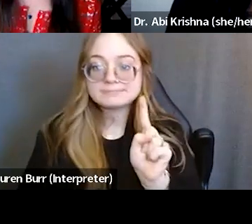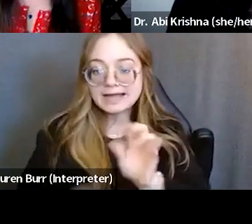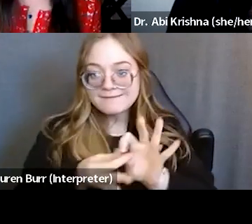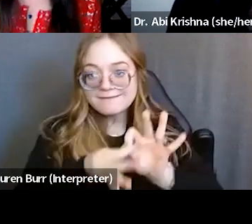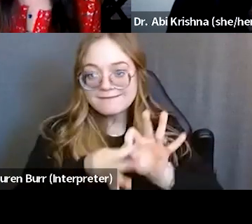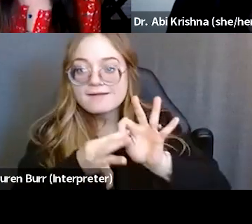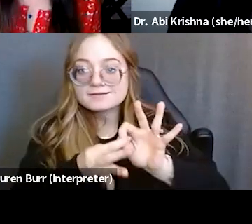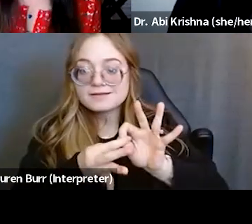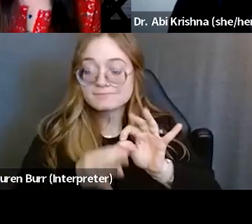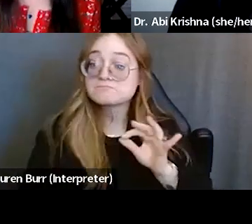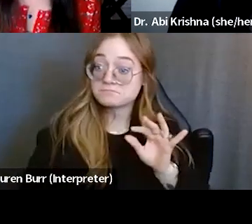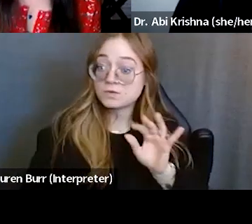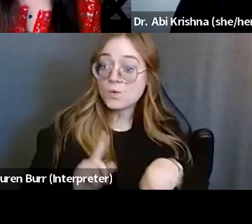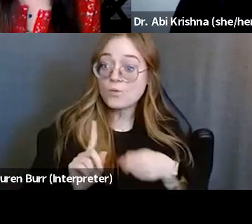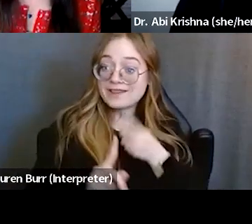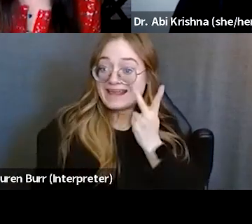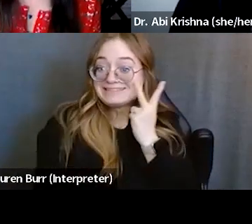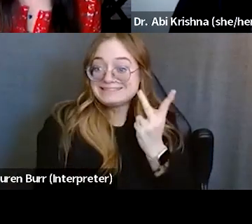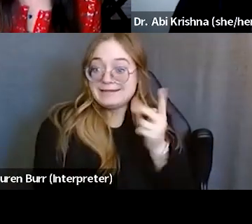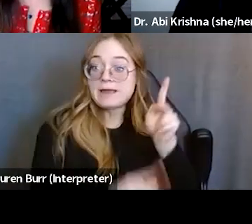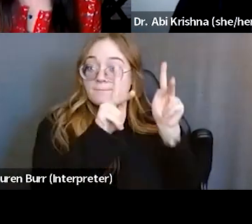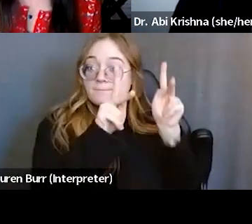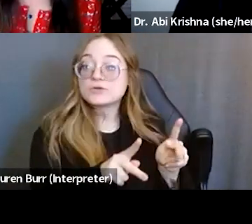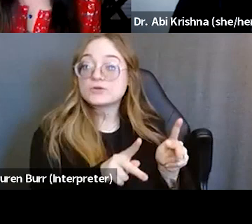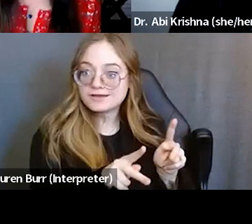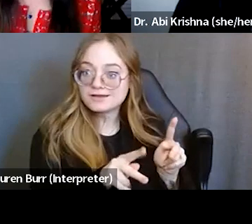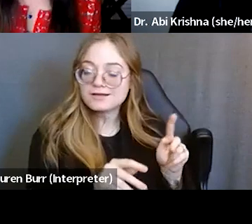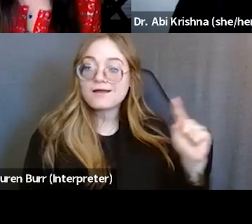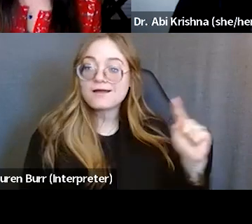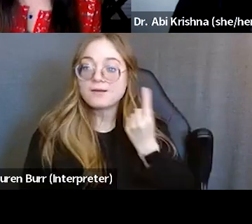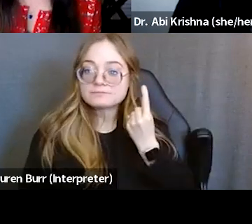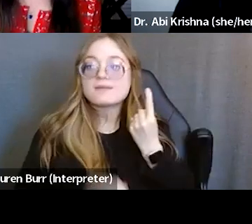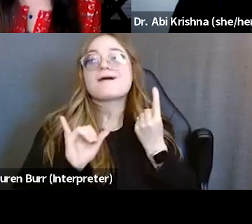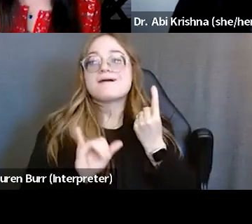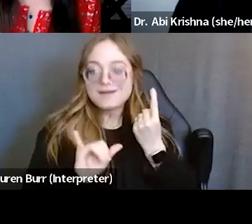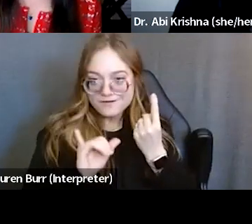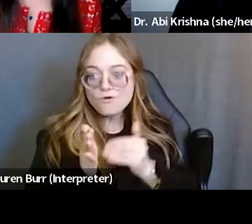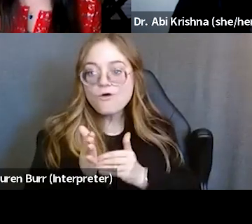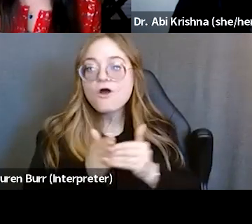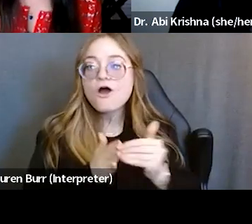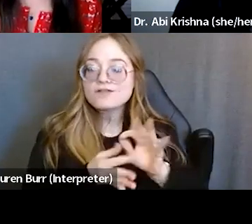I find once they see you, oftentimes, you know, they're making a rapport with you